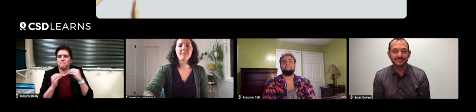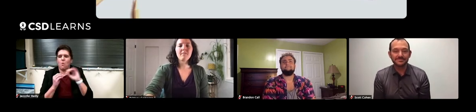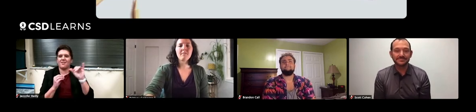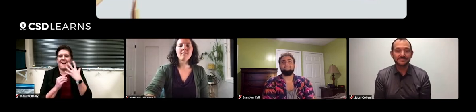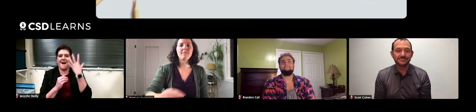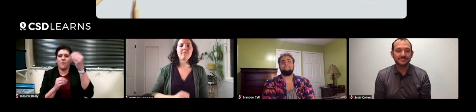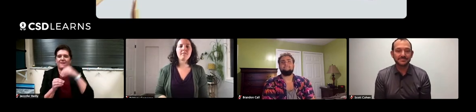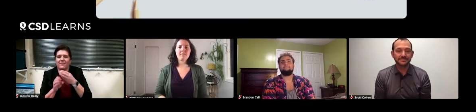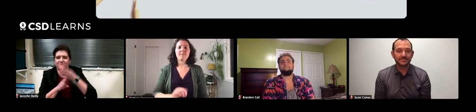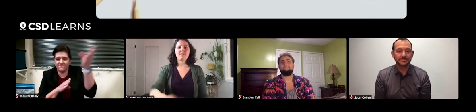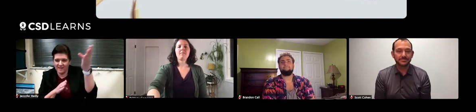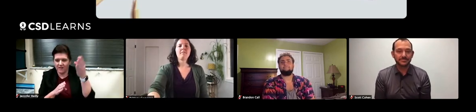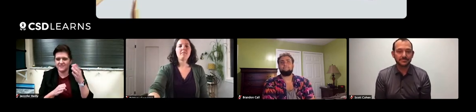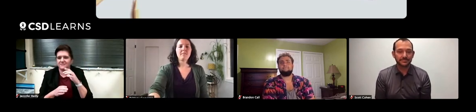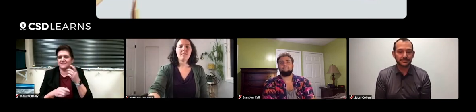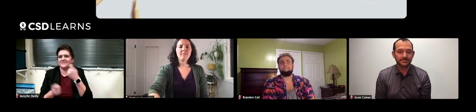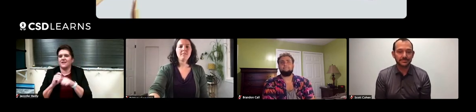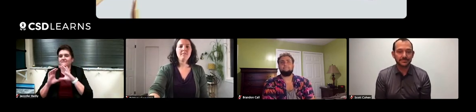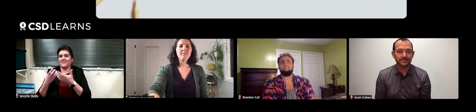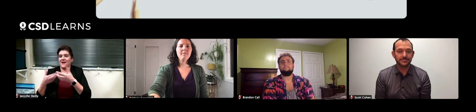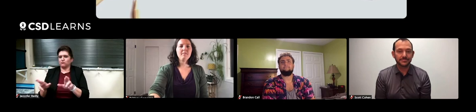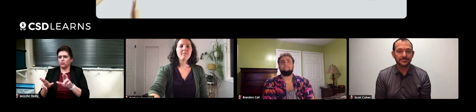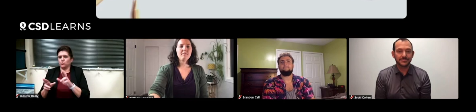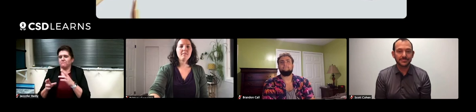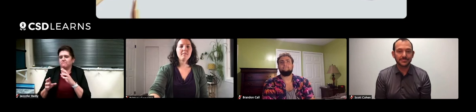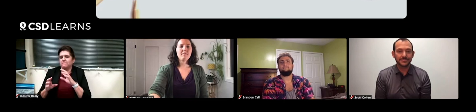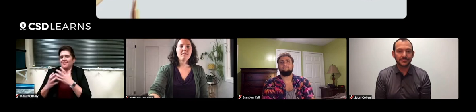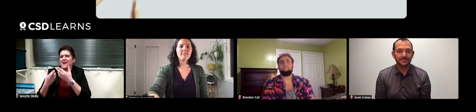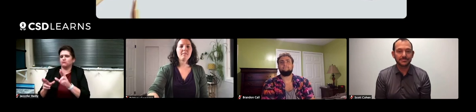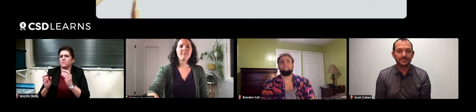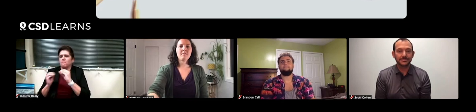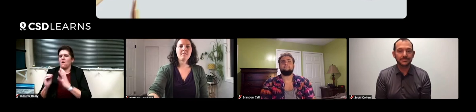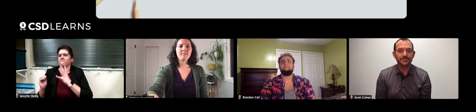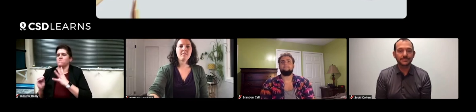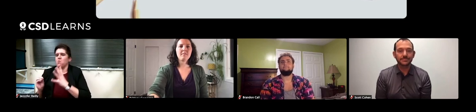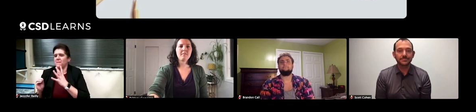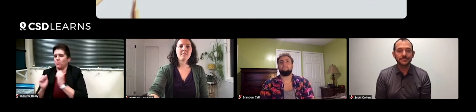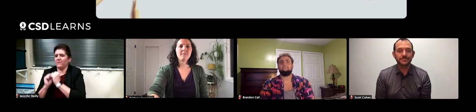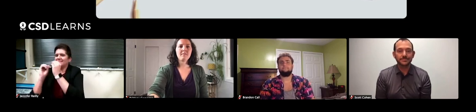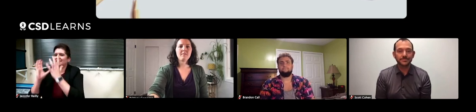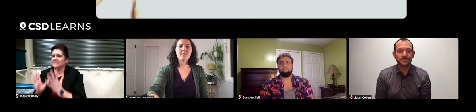that's done out in the field instead of in the classroom. Classroom learning is more formal with a teacher,